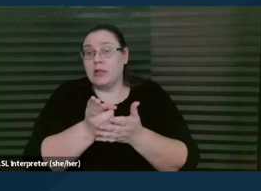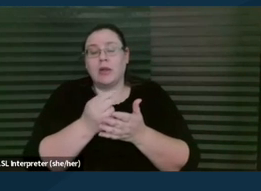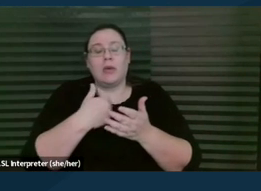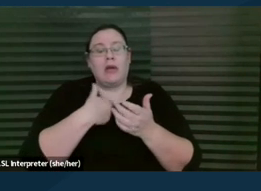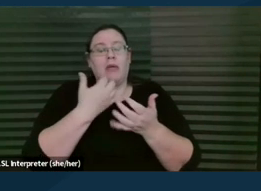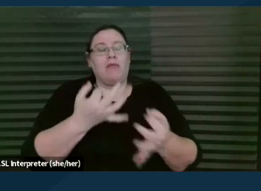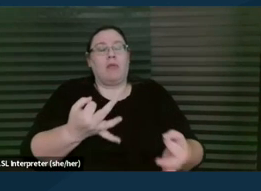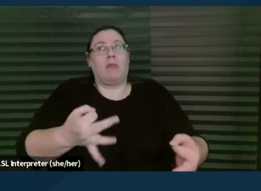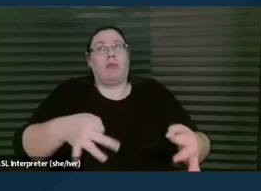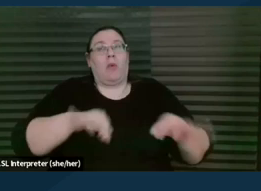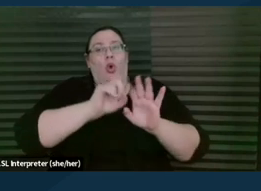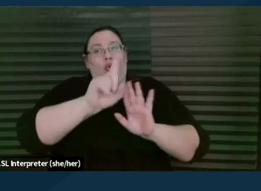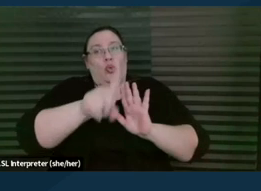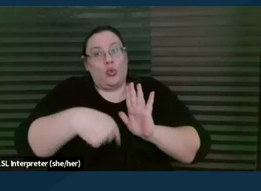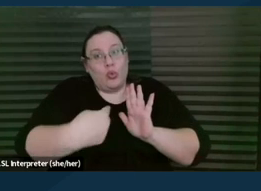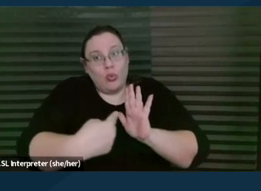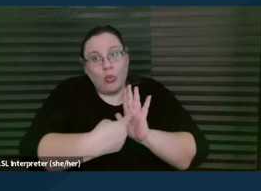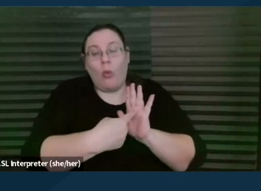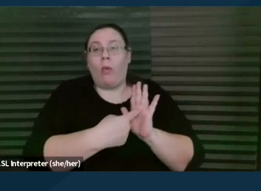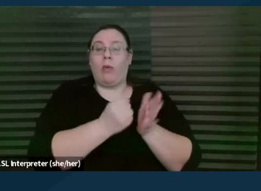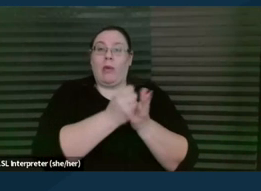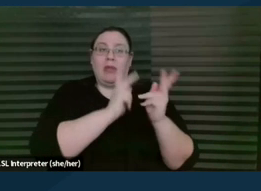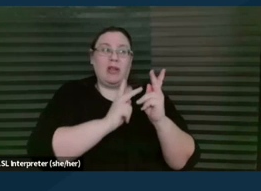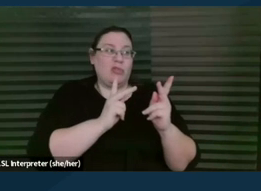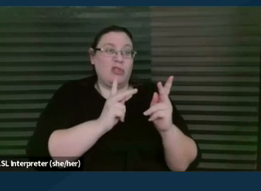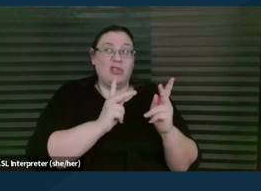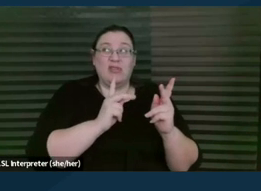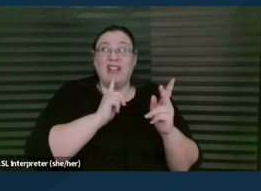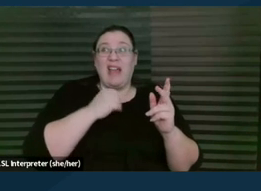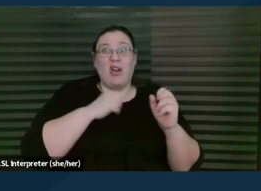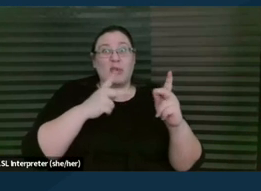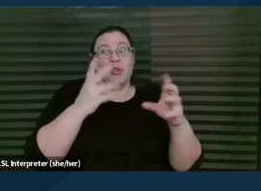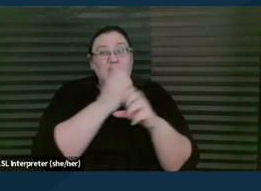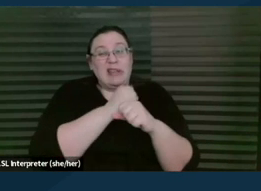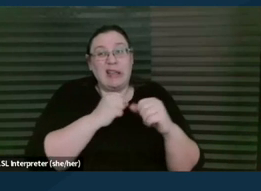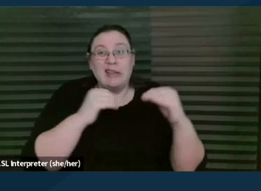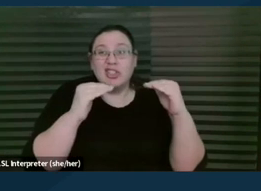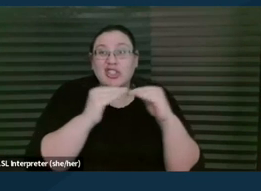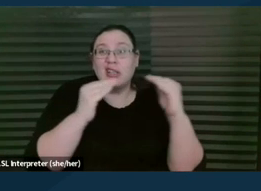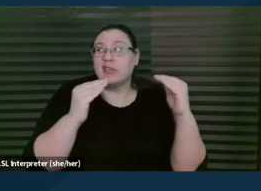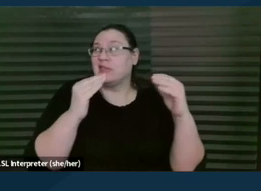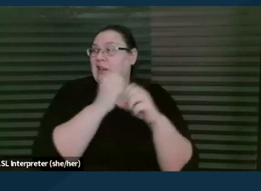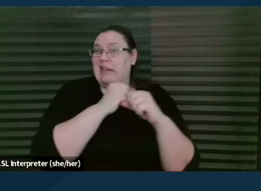in helping people access really justice and equity. It's just that we are not attorneys